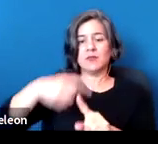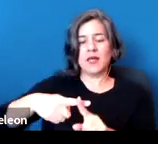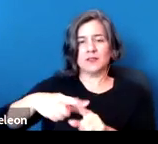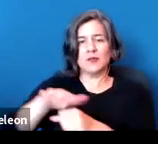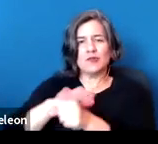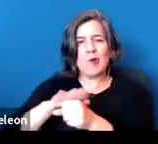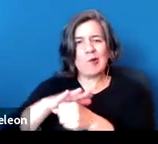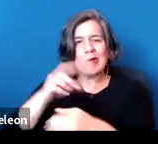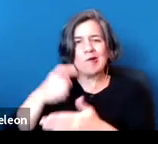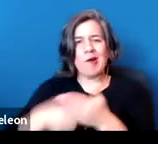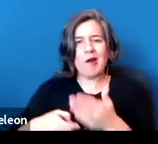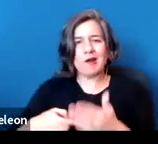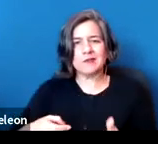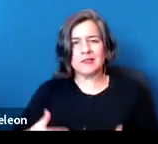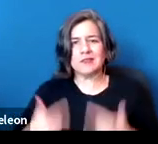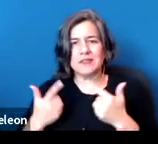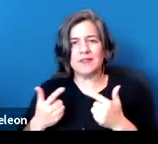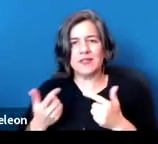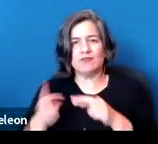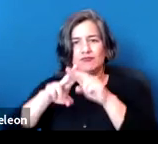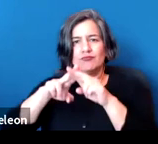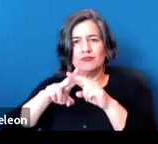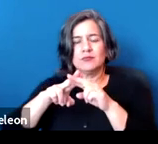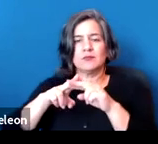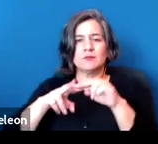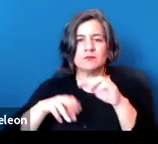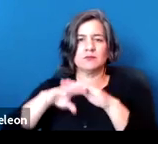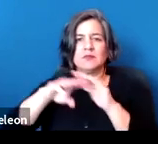of living increase, or 10%, whichever is lower.